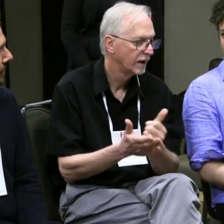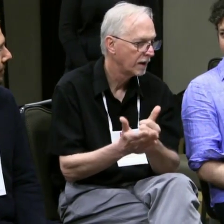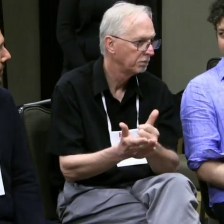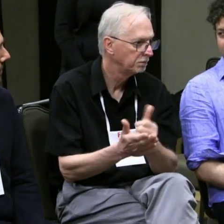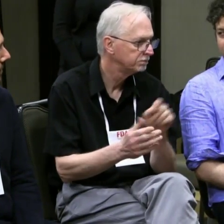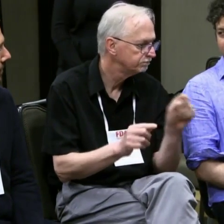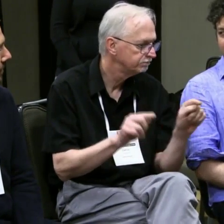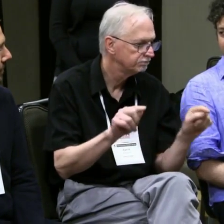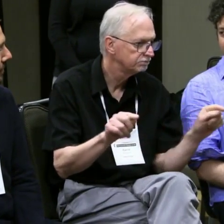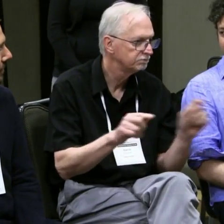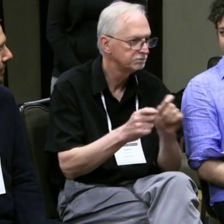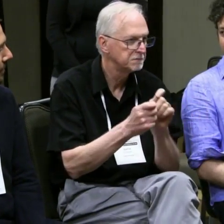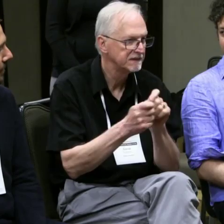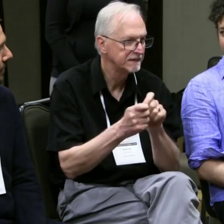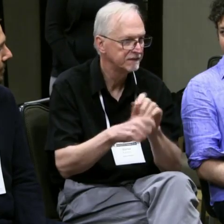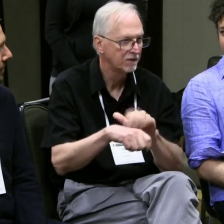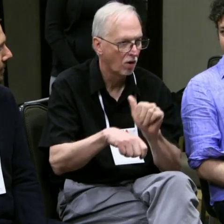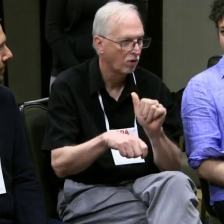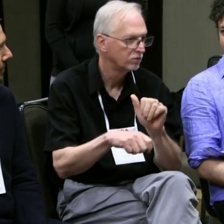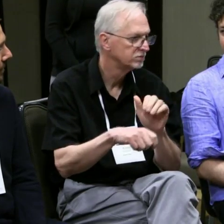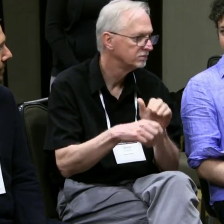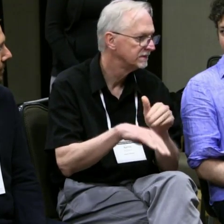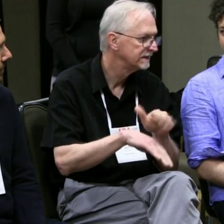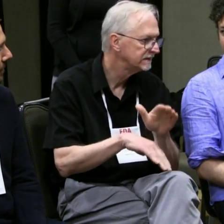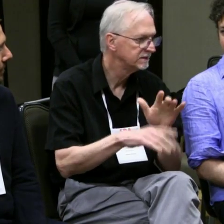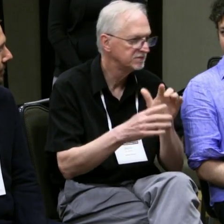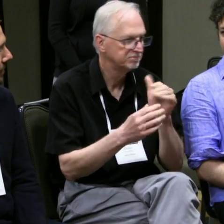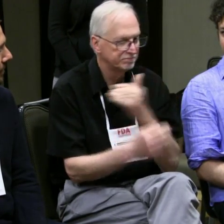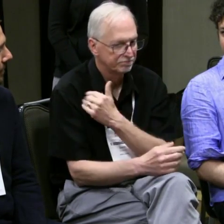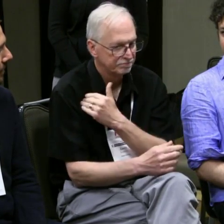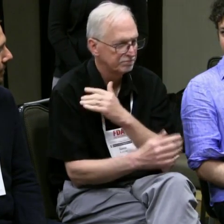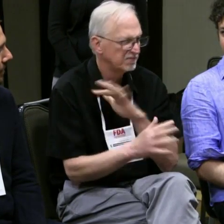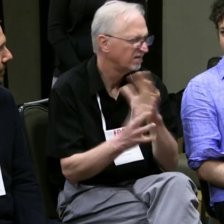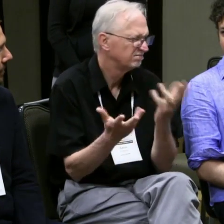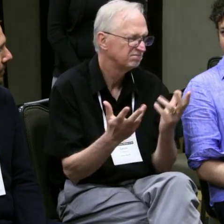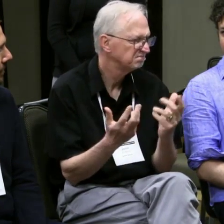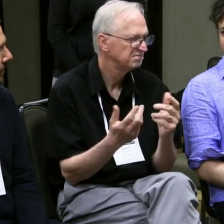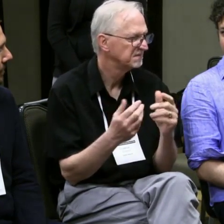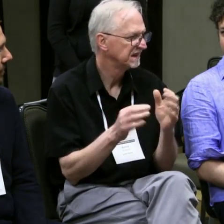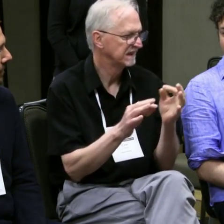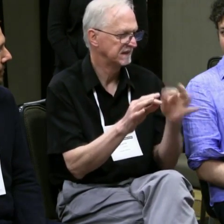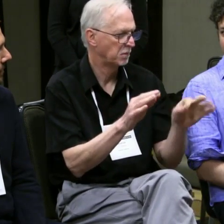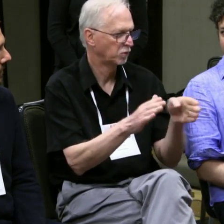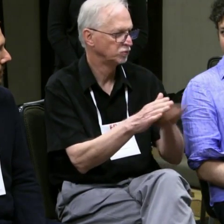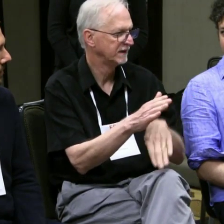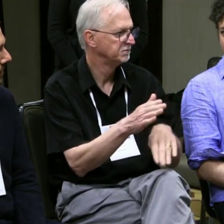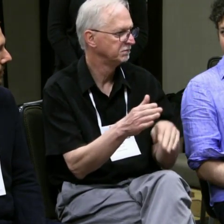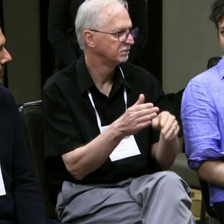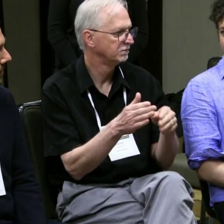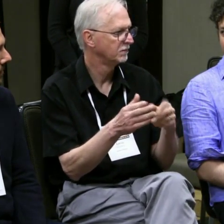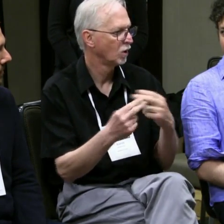And using something visual rather that's important in cueing people.